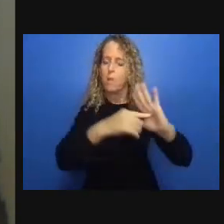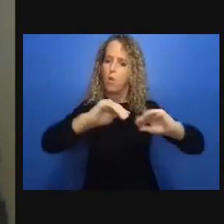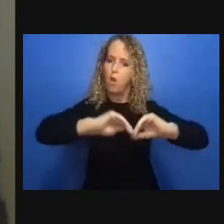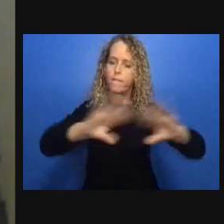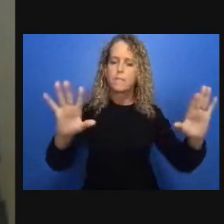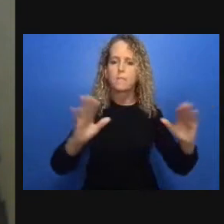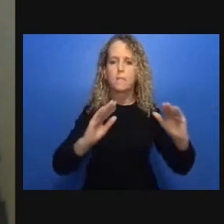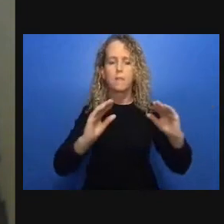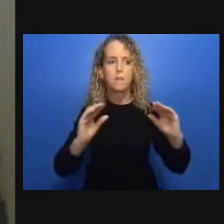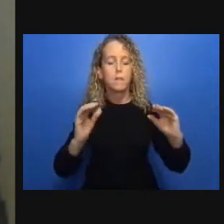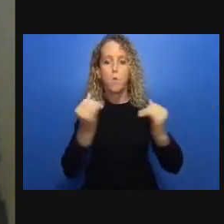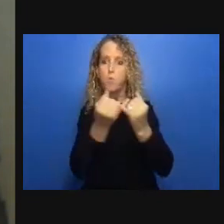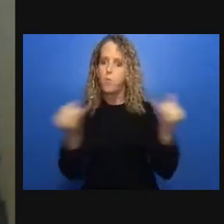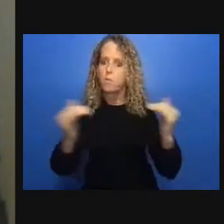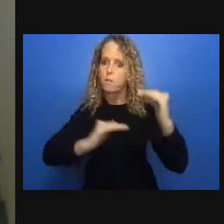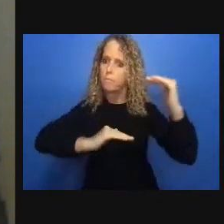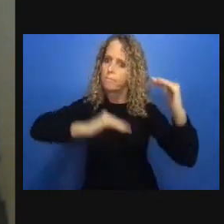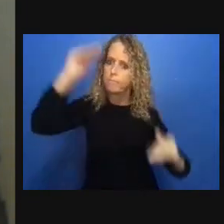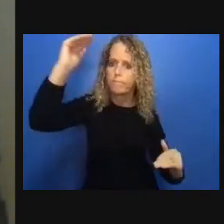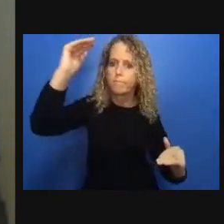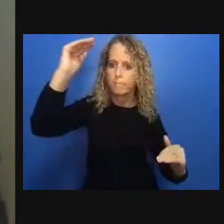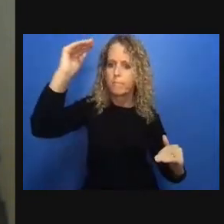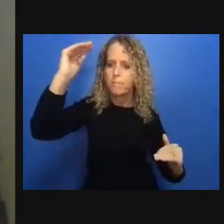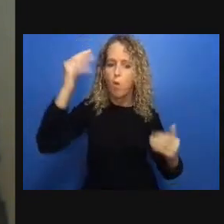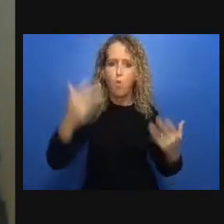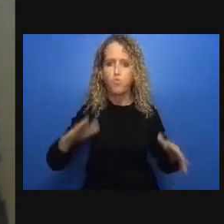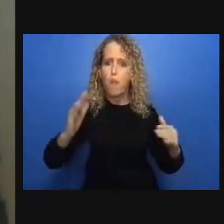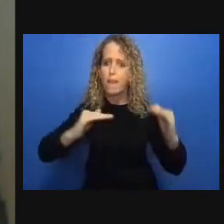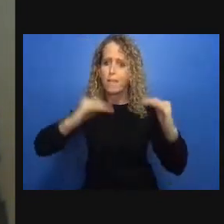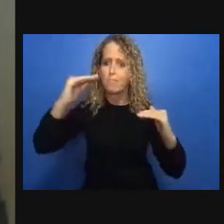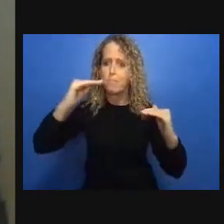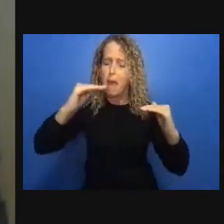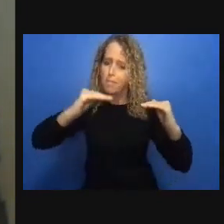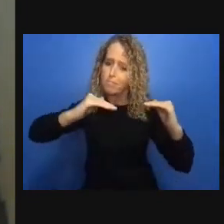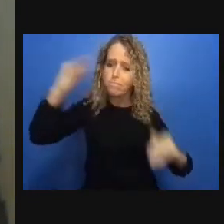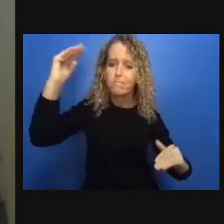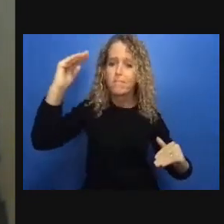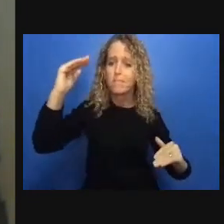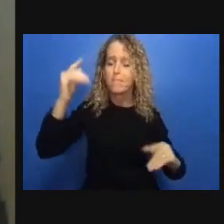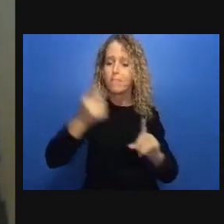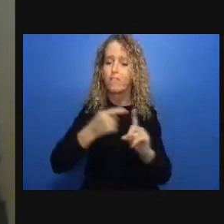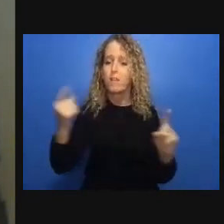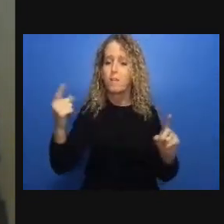essential in preventing the problems and the disasters that we've seen during the first wave